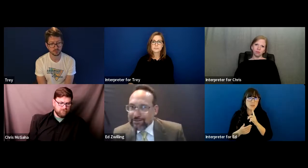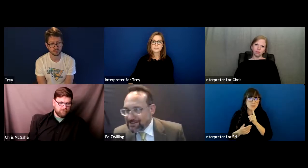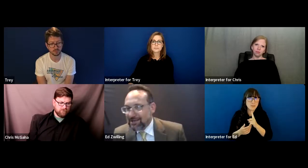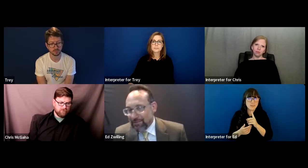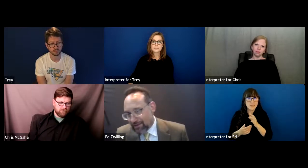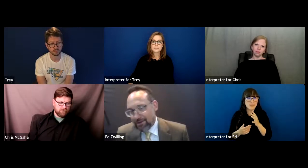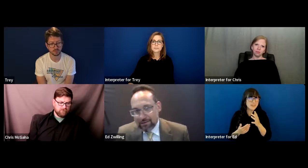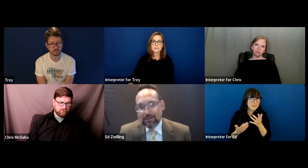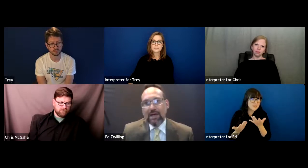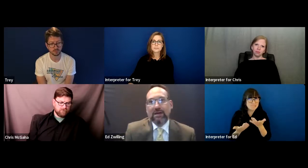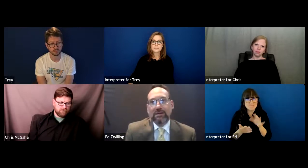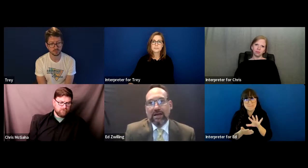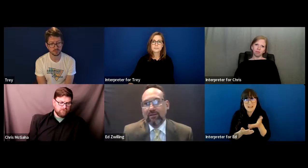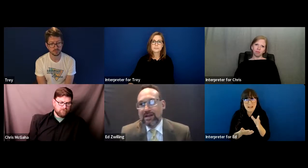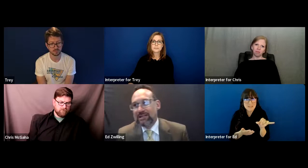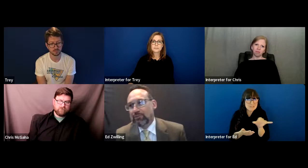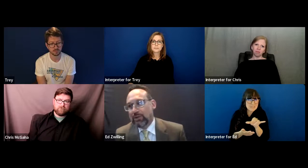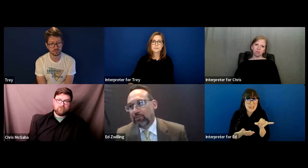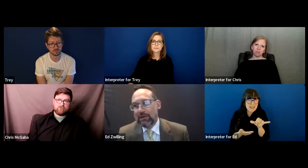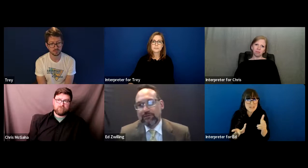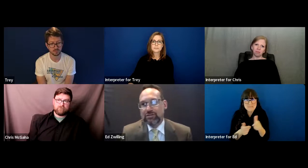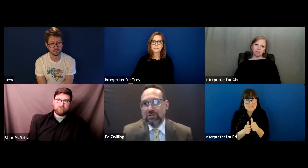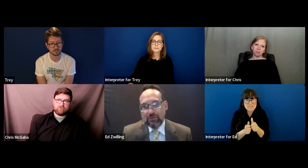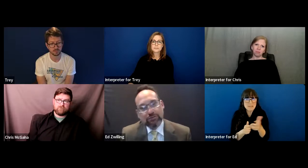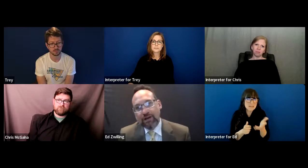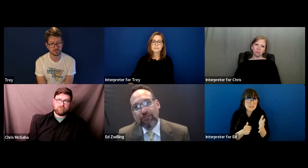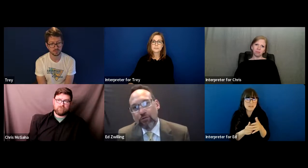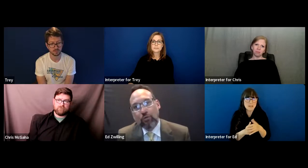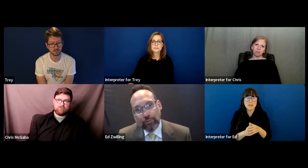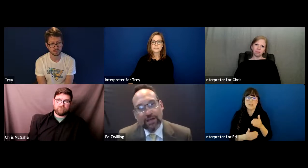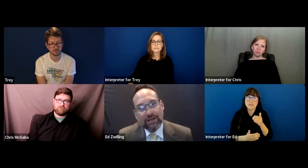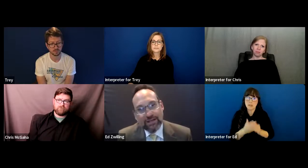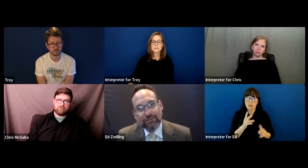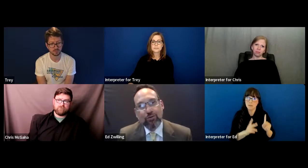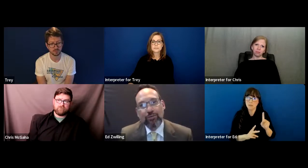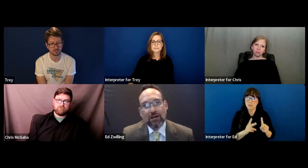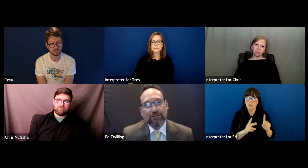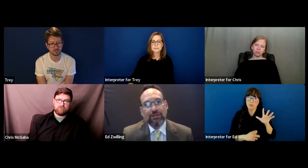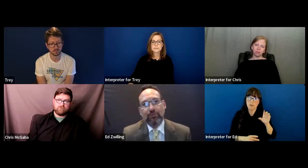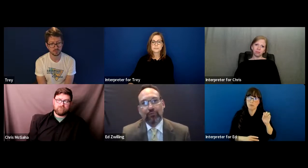and the same thing, and a lot of times people have just used 504 plan as a term know terminology